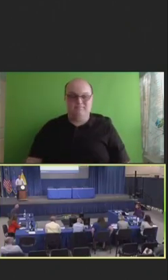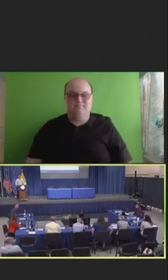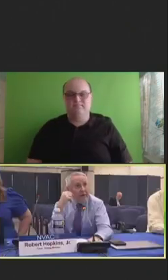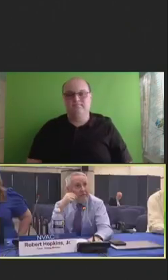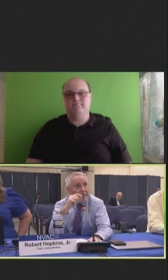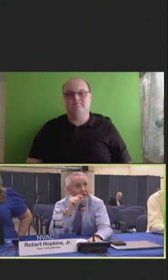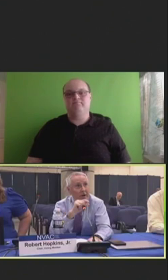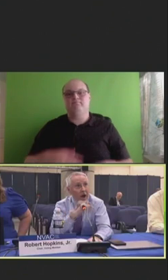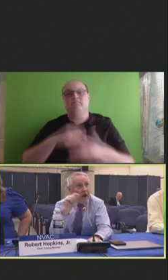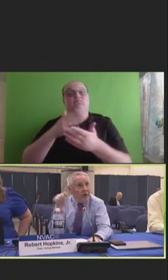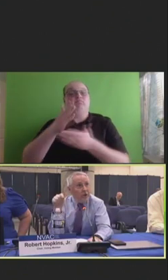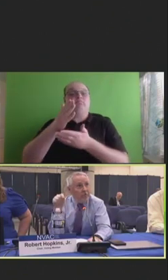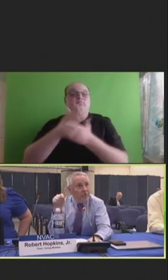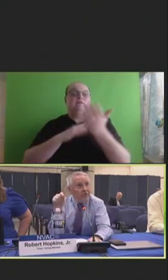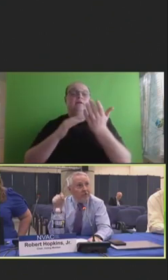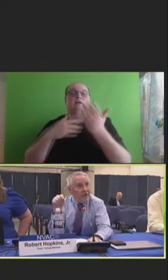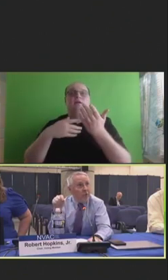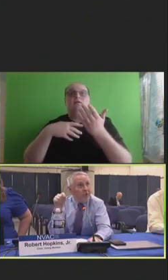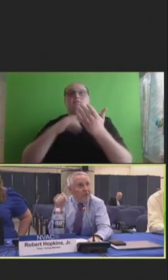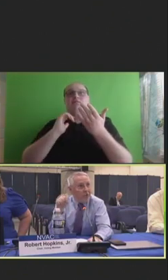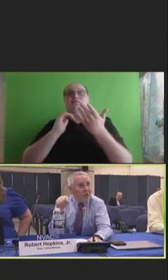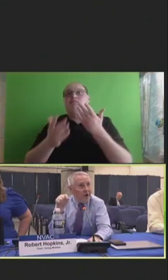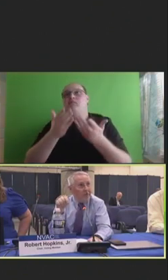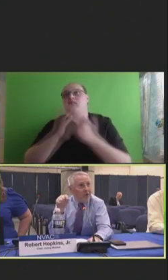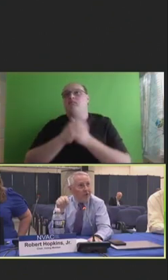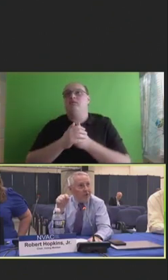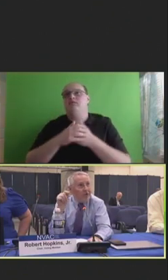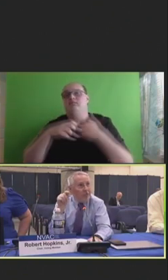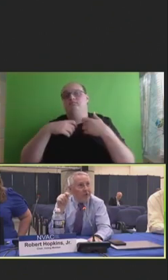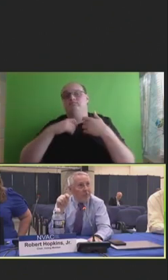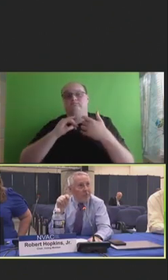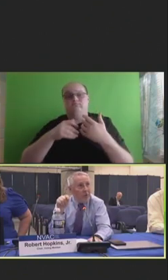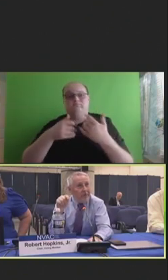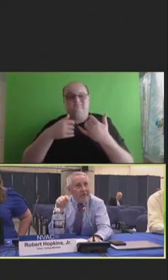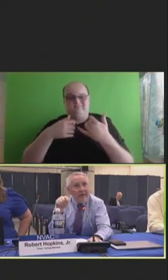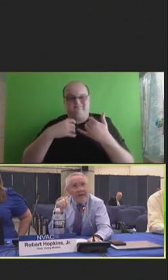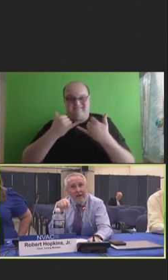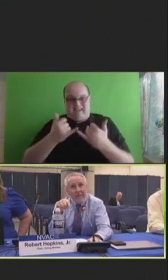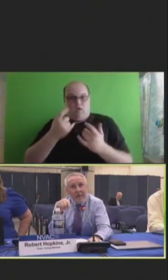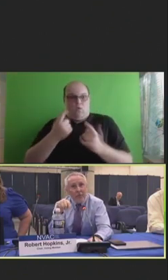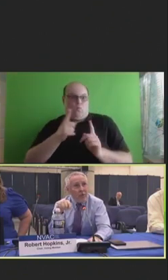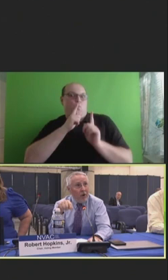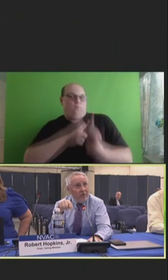may be beyond the scope of what we're able to do in this one report and may require some